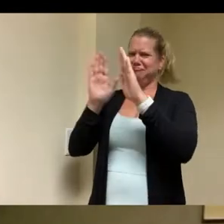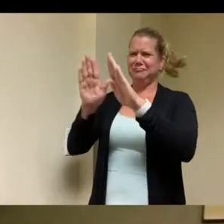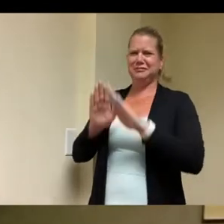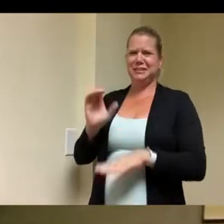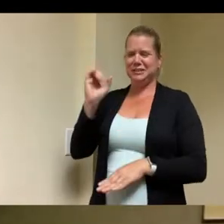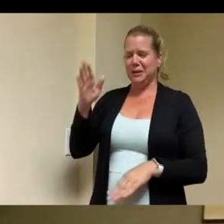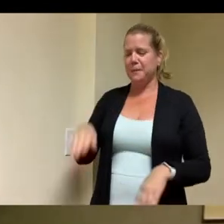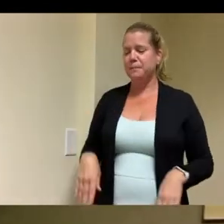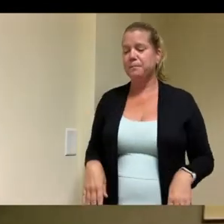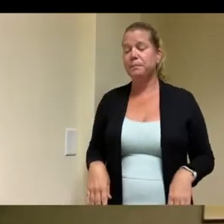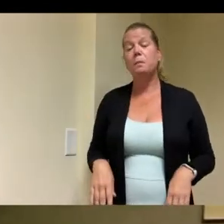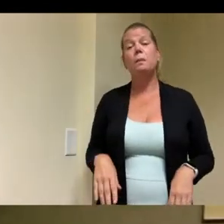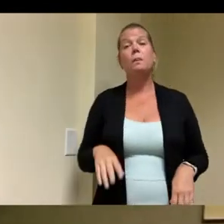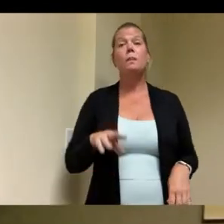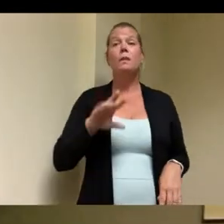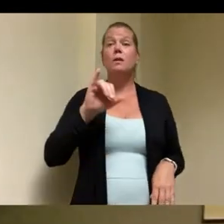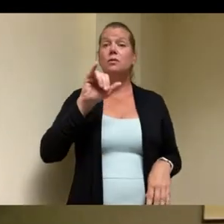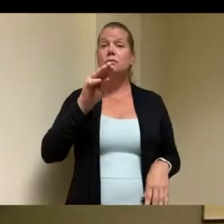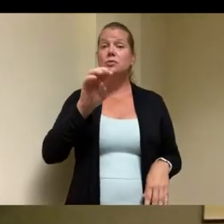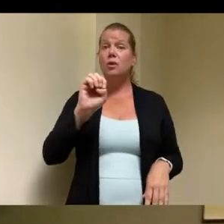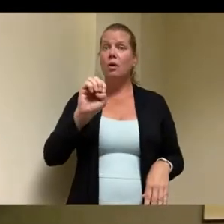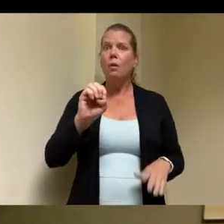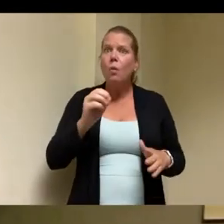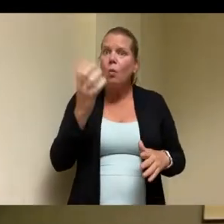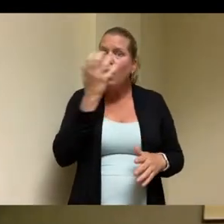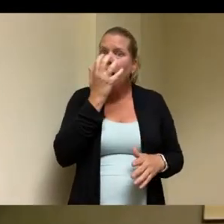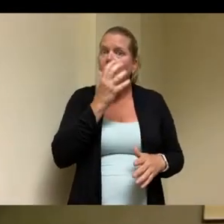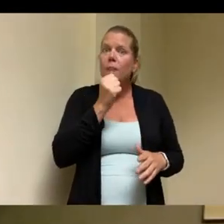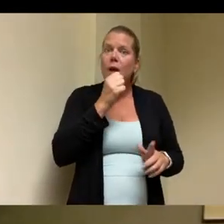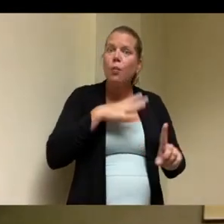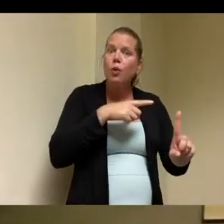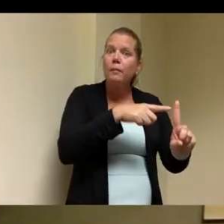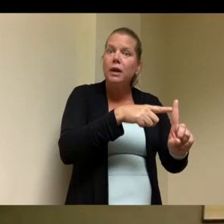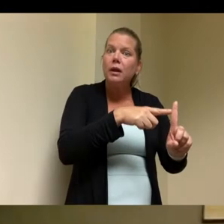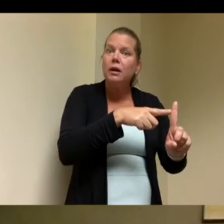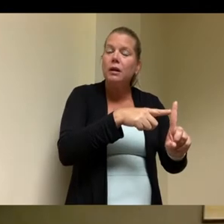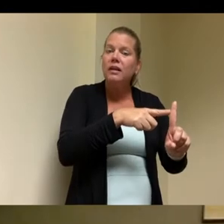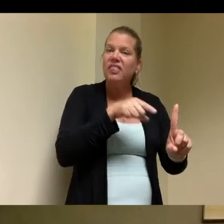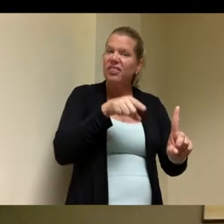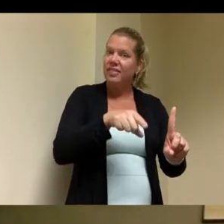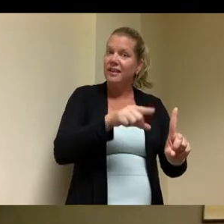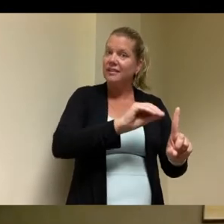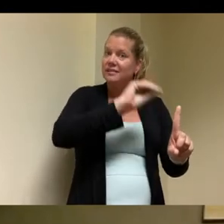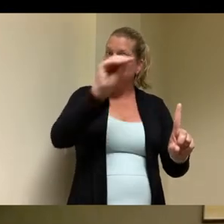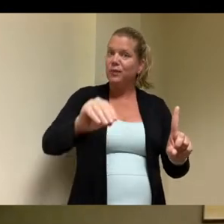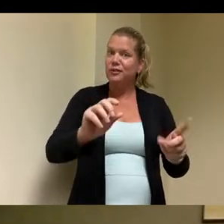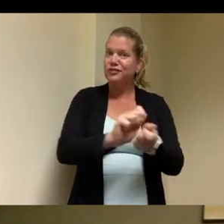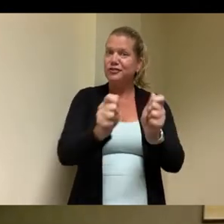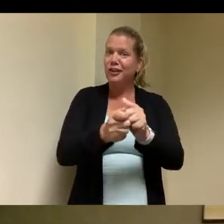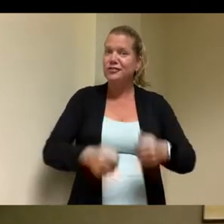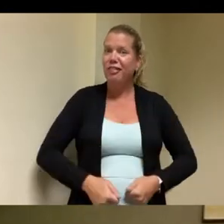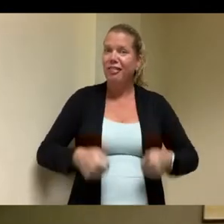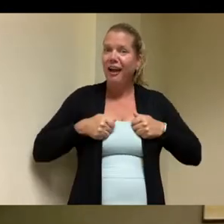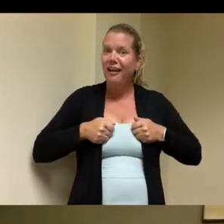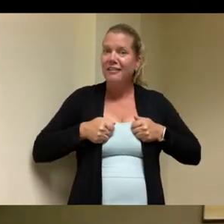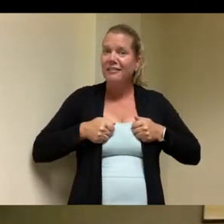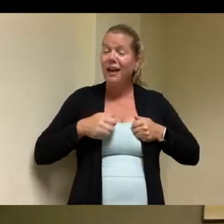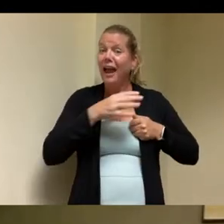um uh but certainly for her her family um as well you know it must be a very a proud and very emotional moment i'm sure